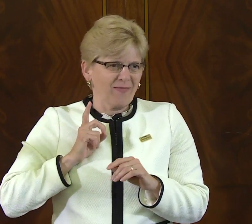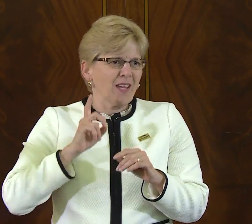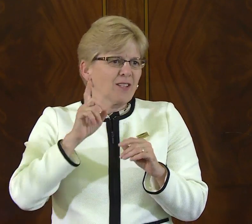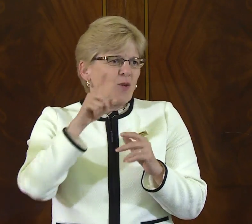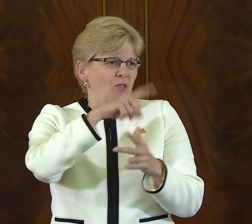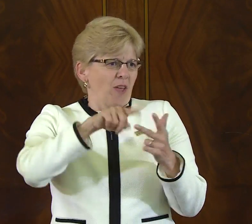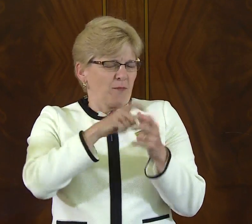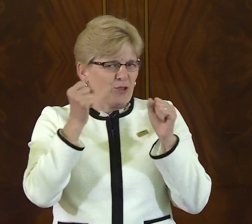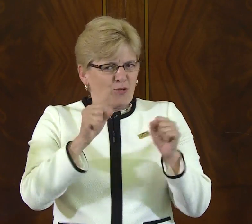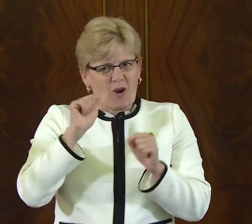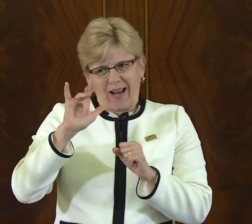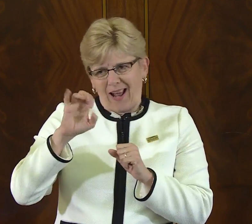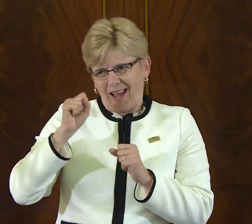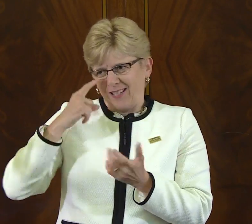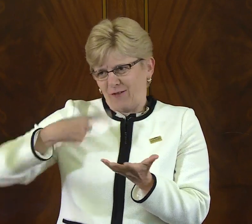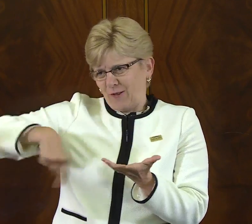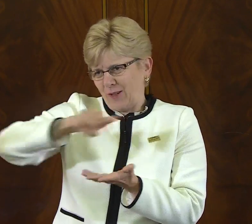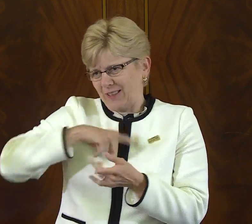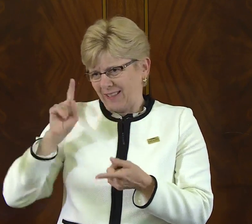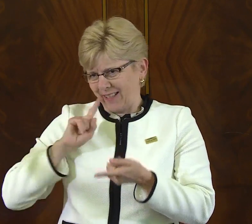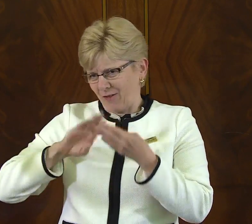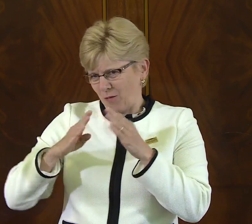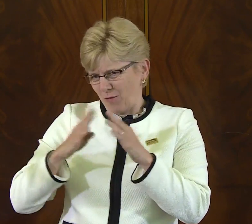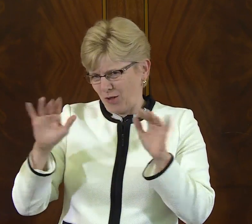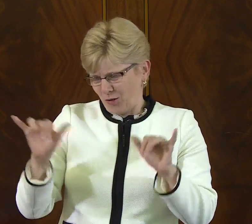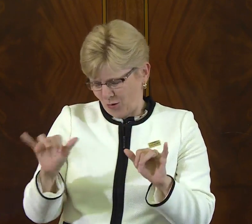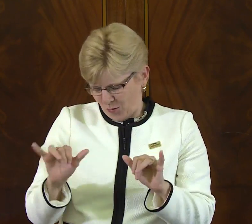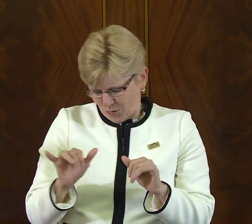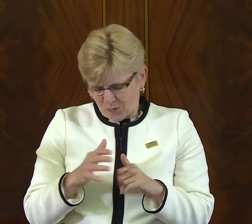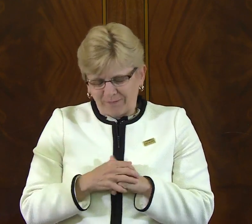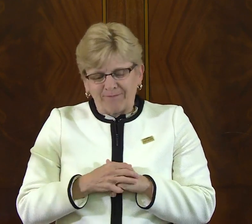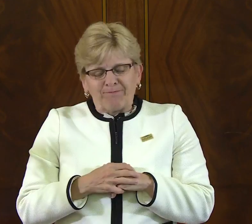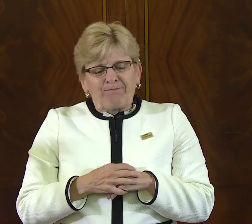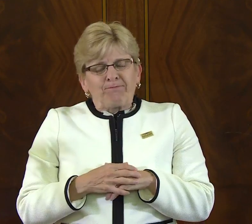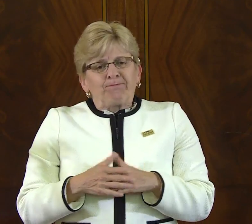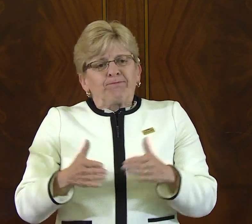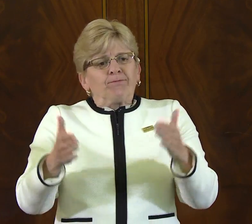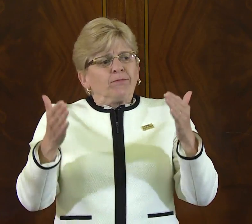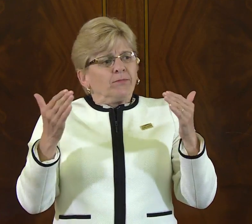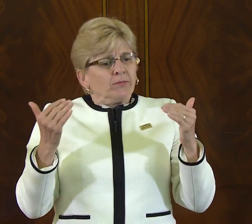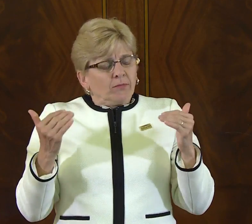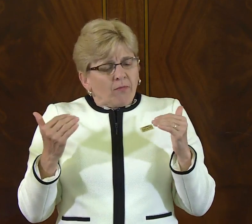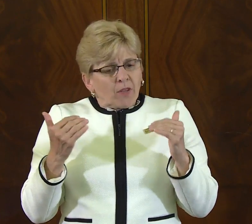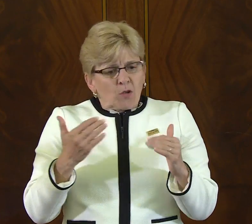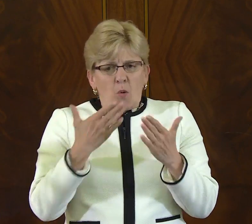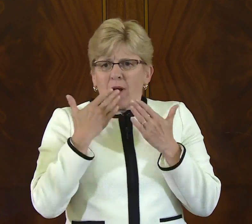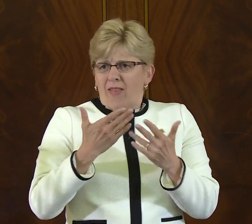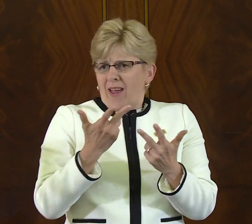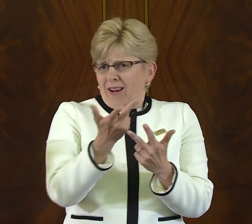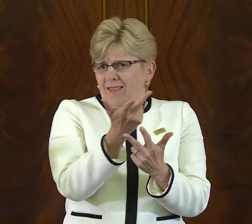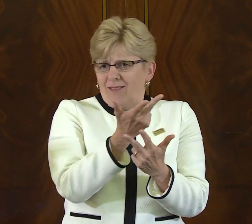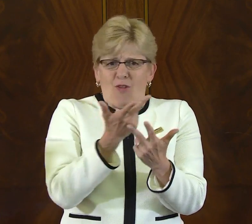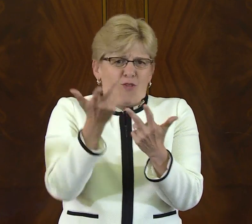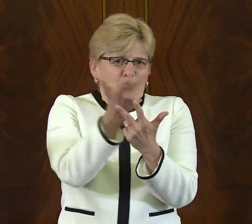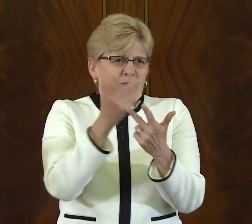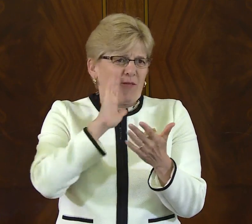that Congress representative on the Board. These folks are important allies to us and the deaf community as well.